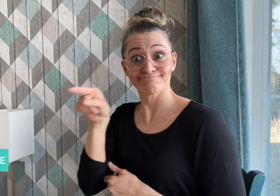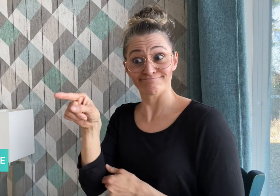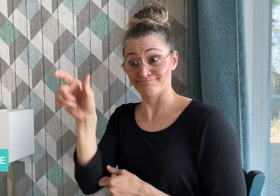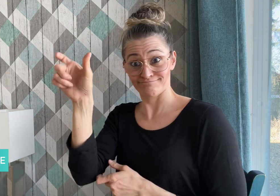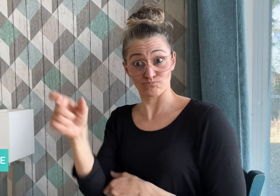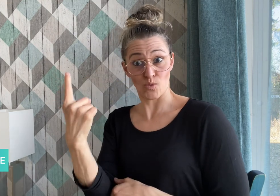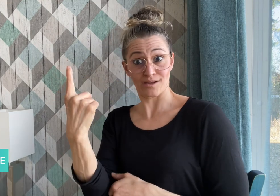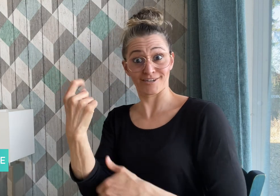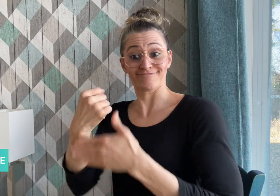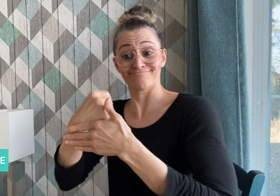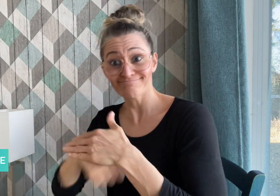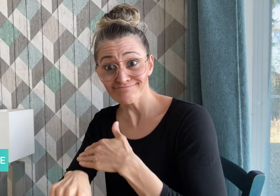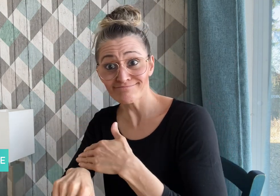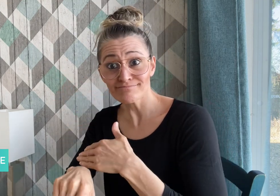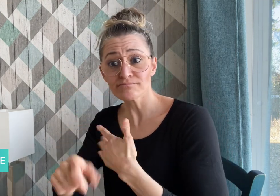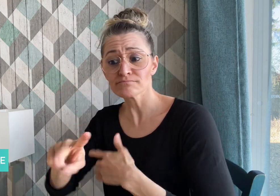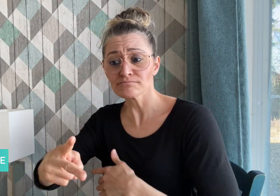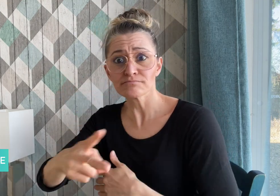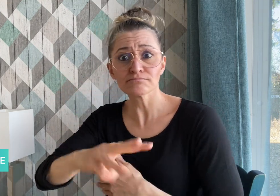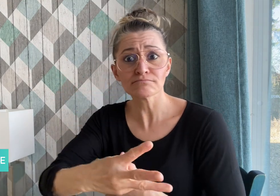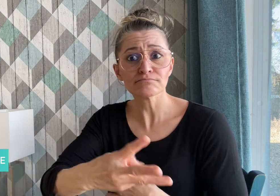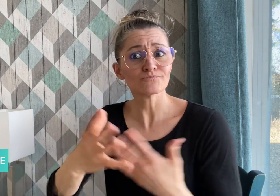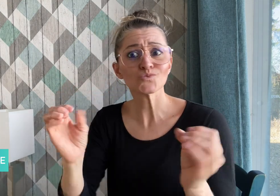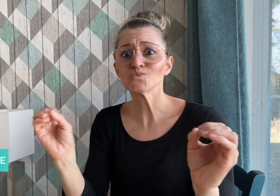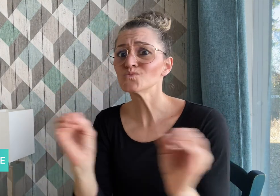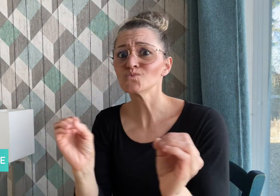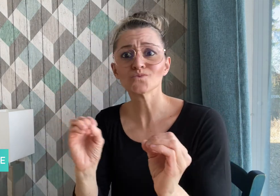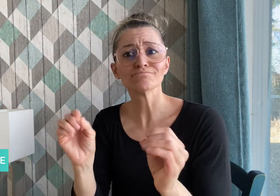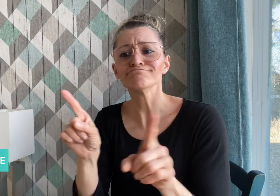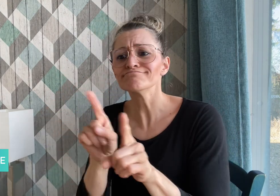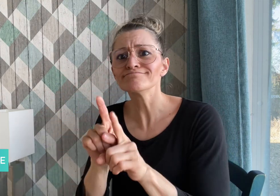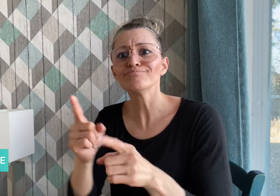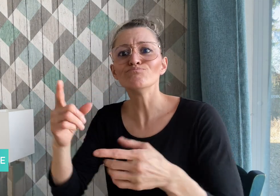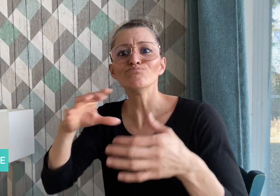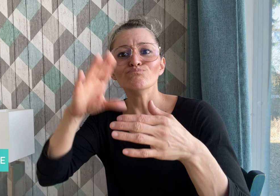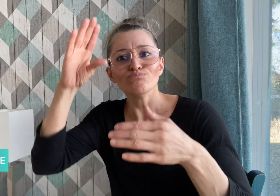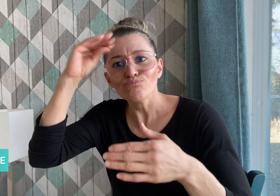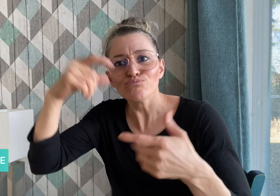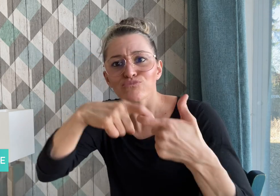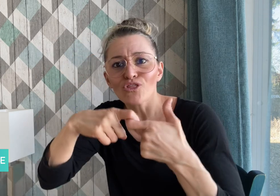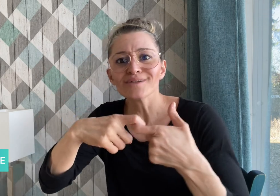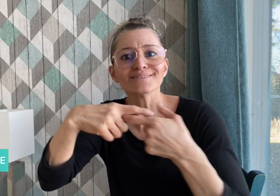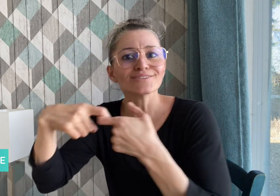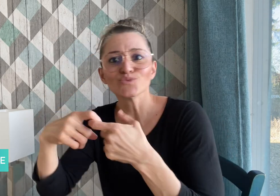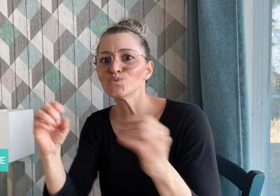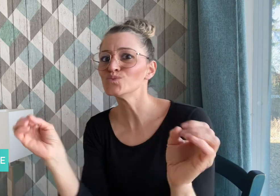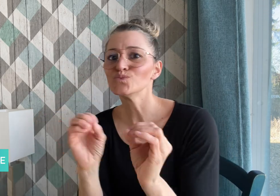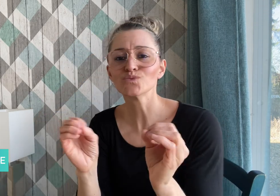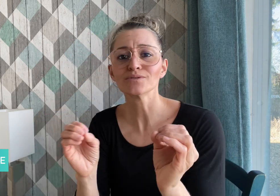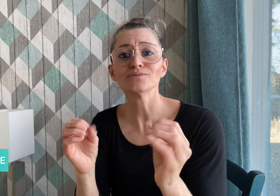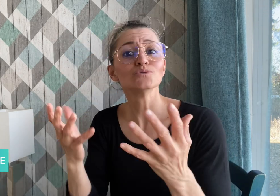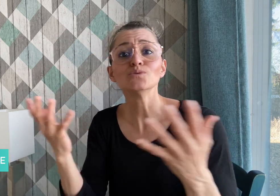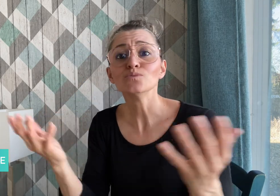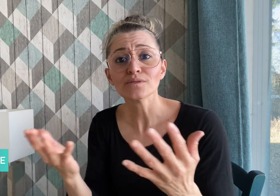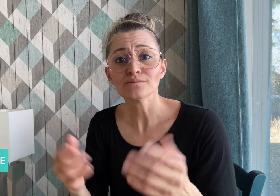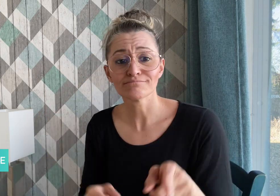Saara was sterilized because she was Deaf and wanted